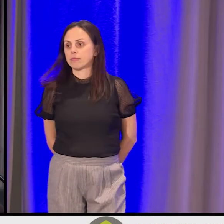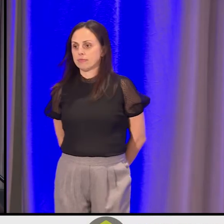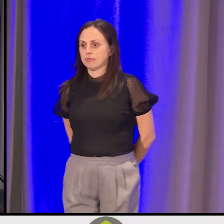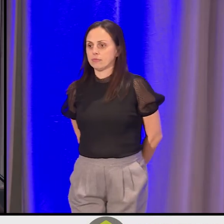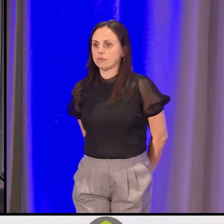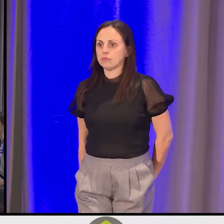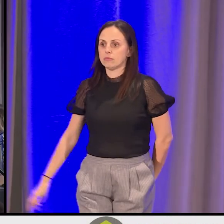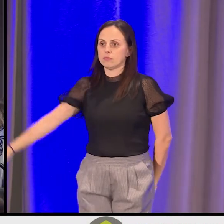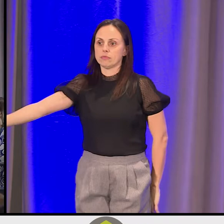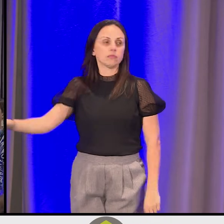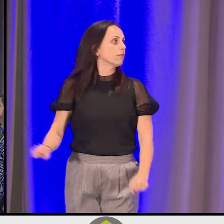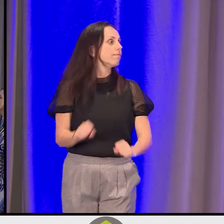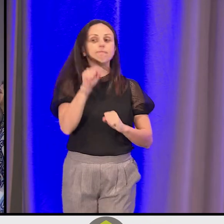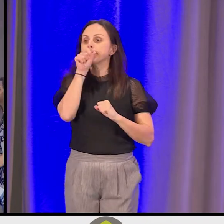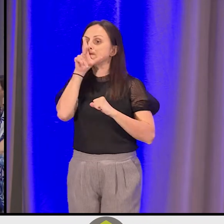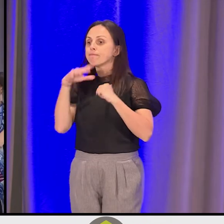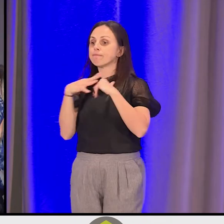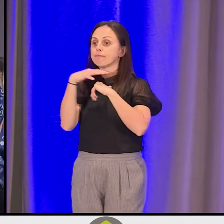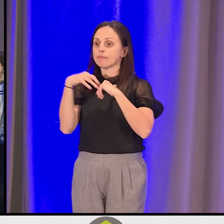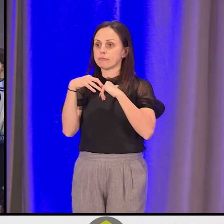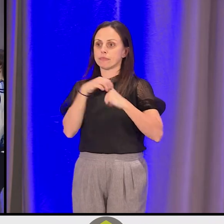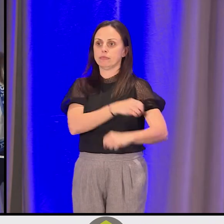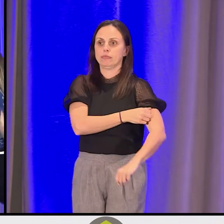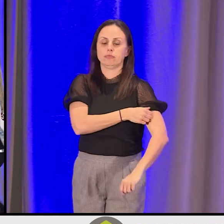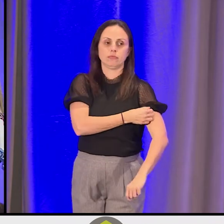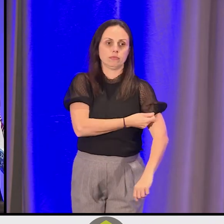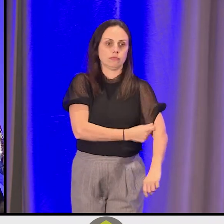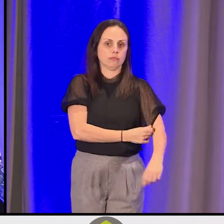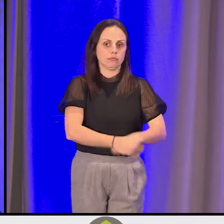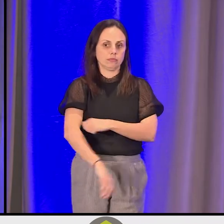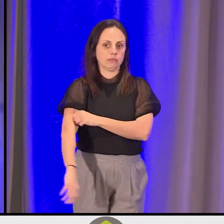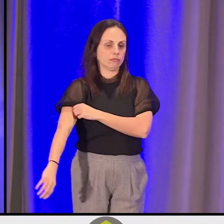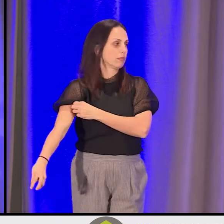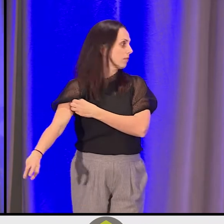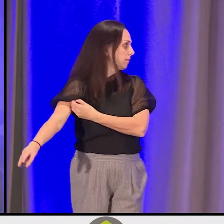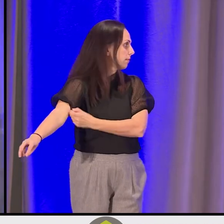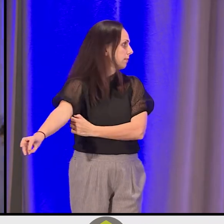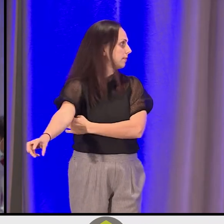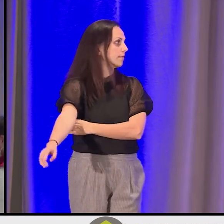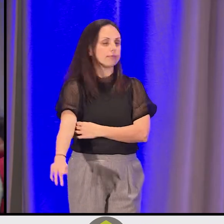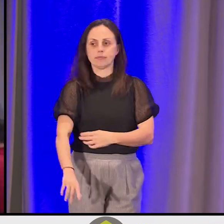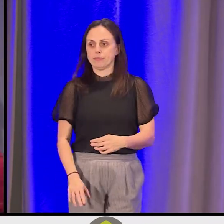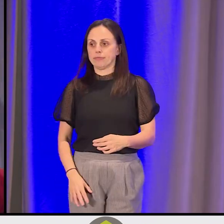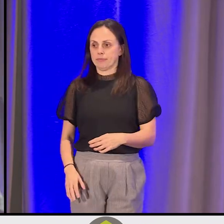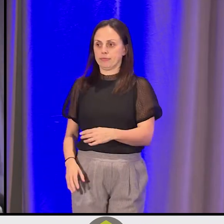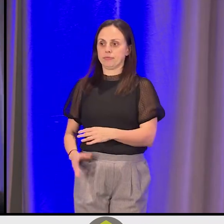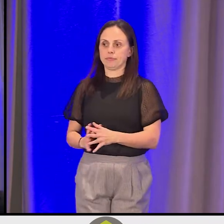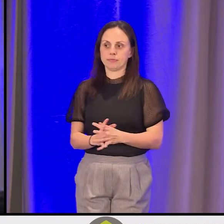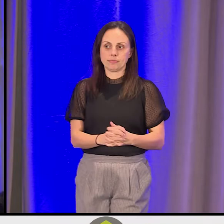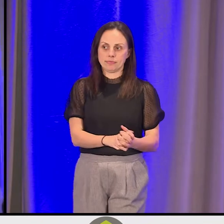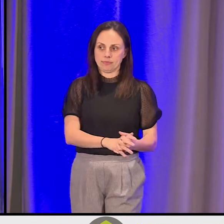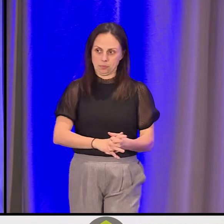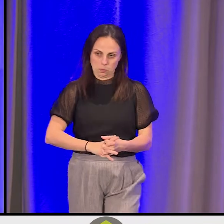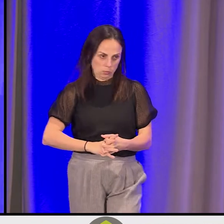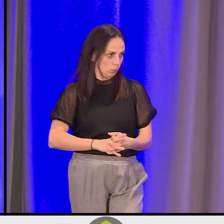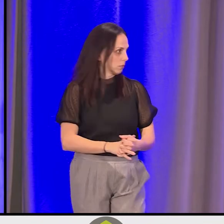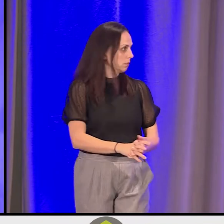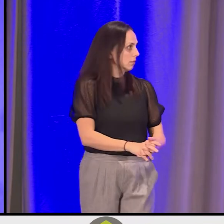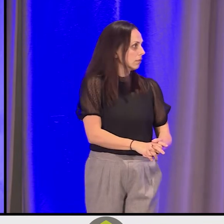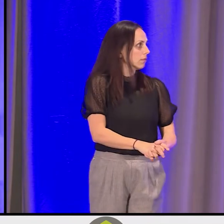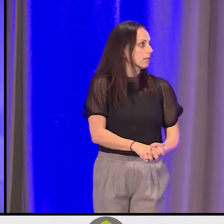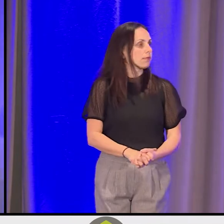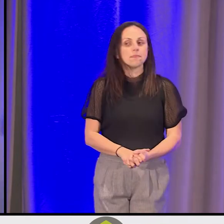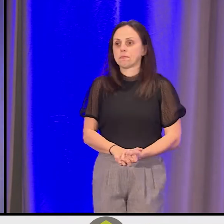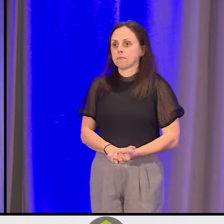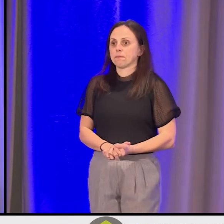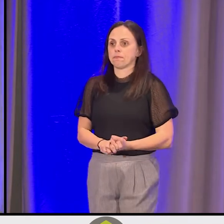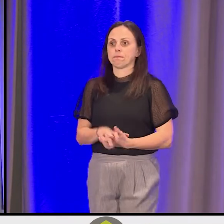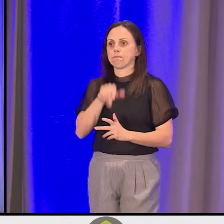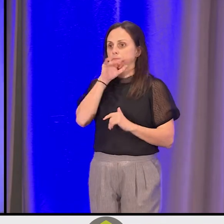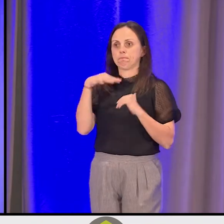Shawn: [Indigenous language]